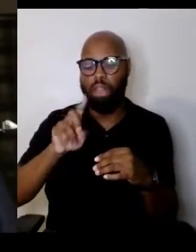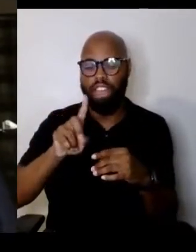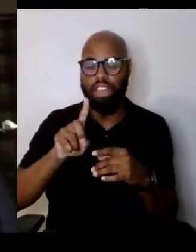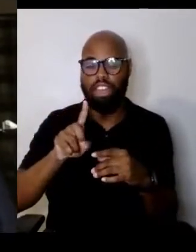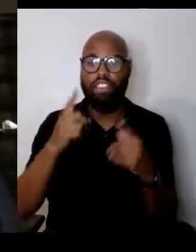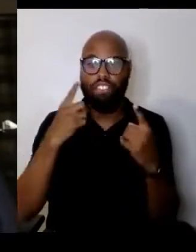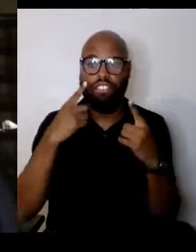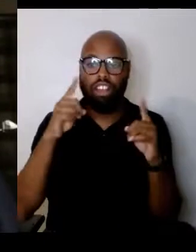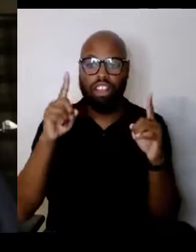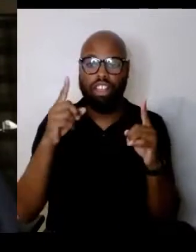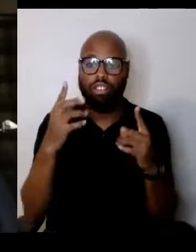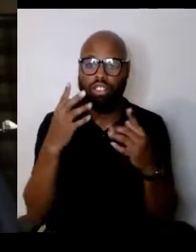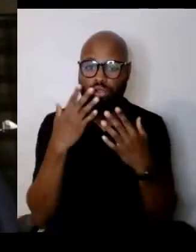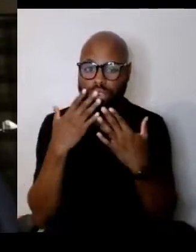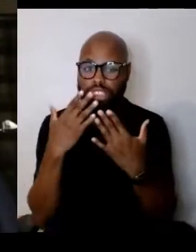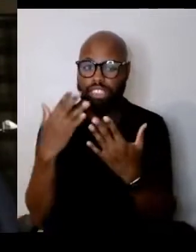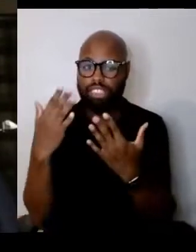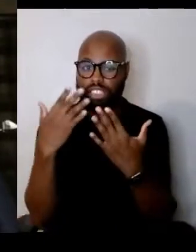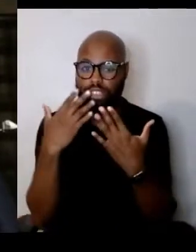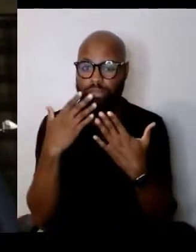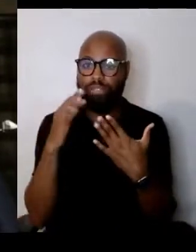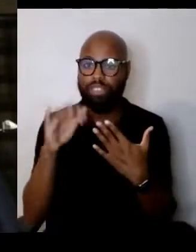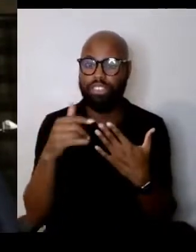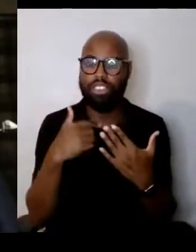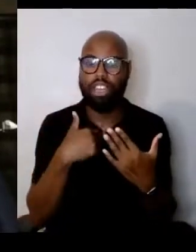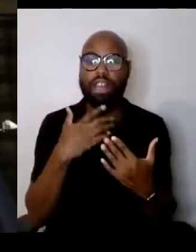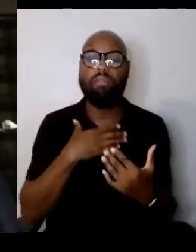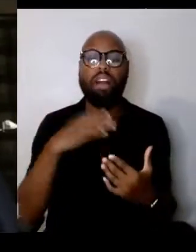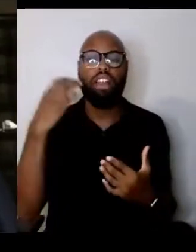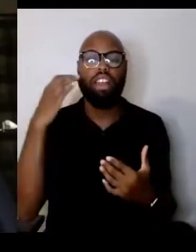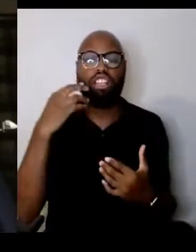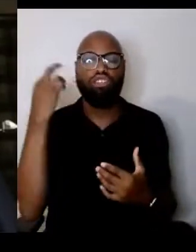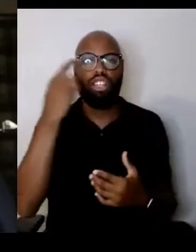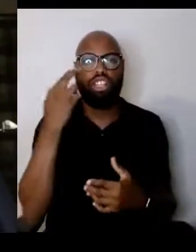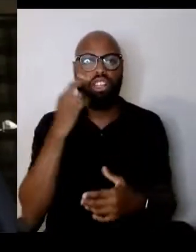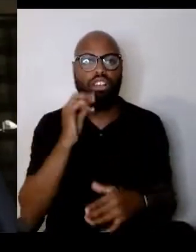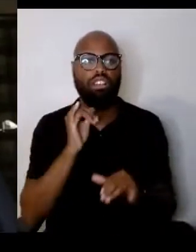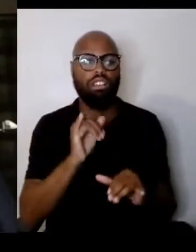my cousin realized she wasn't an orphan anymore